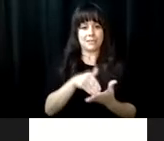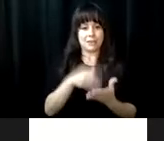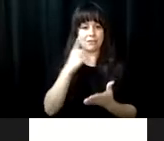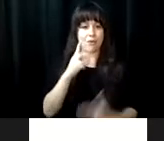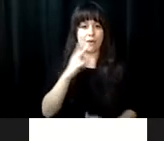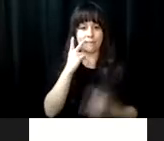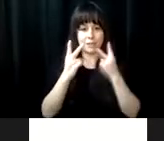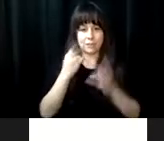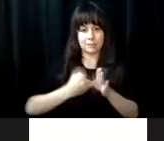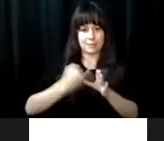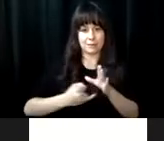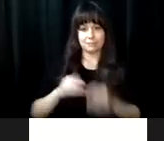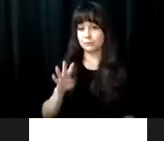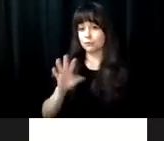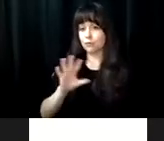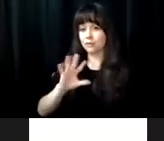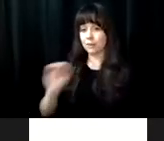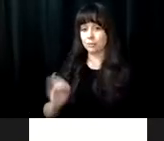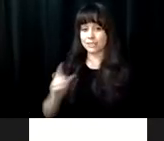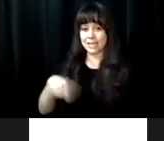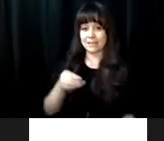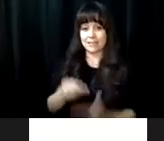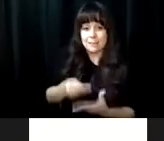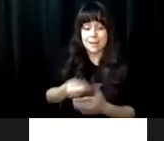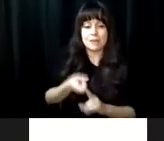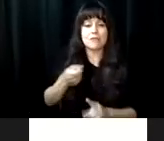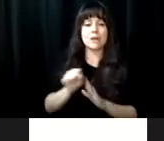approved construction of a rehabilitation center for the visually